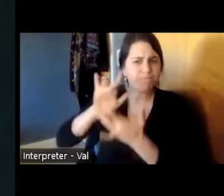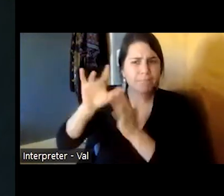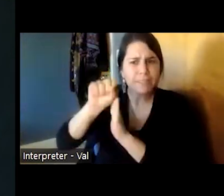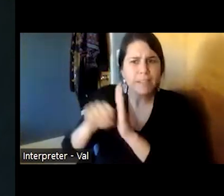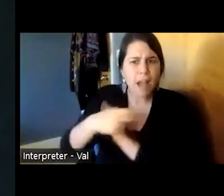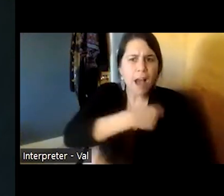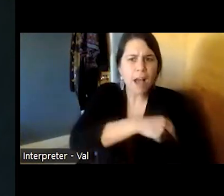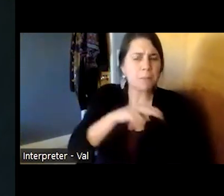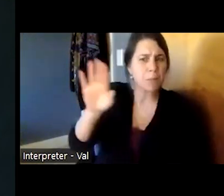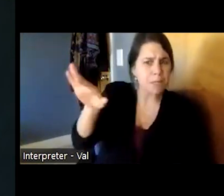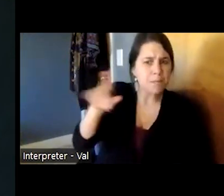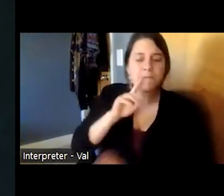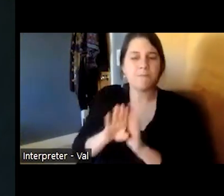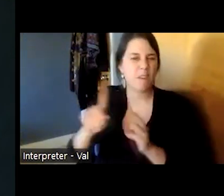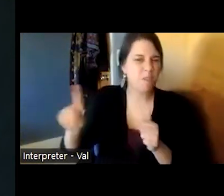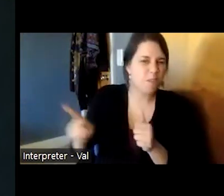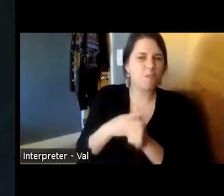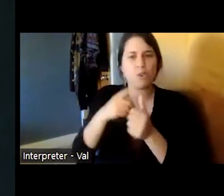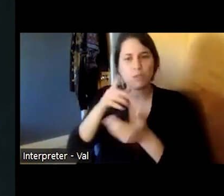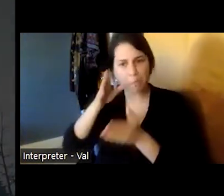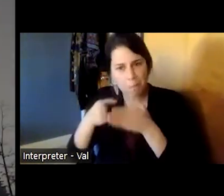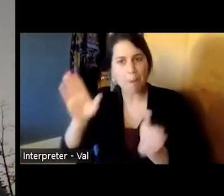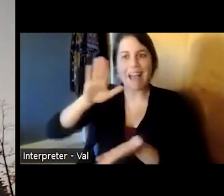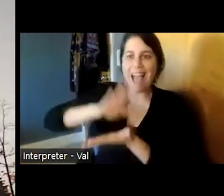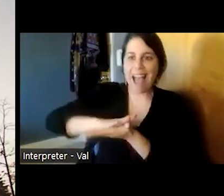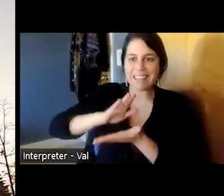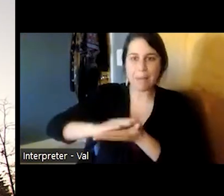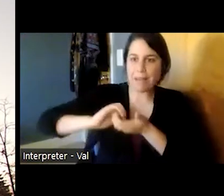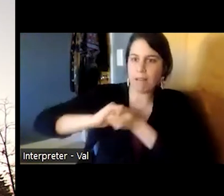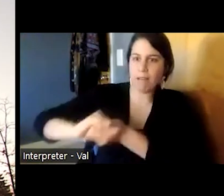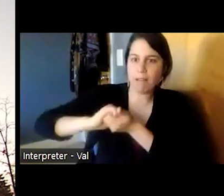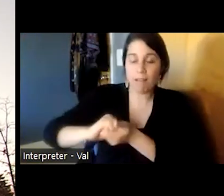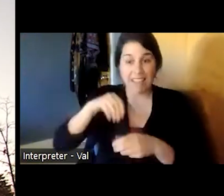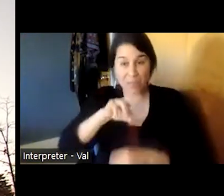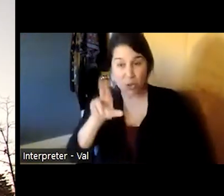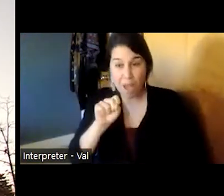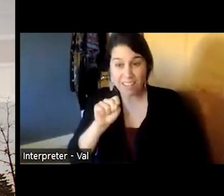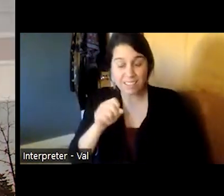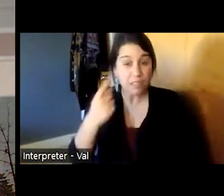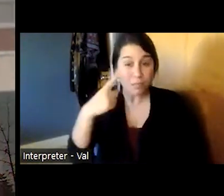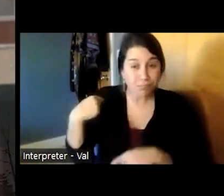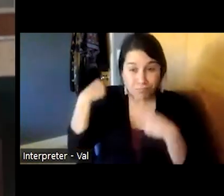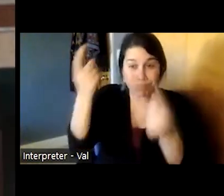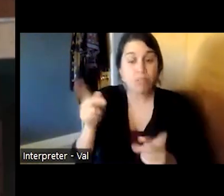public academic liaisons in the country because at the time most people with serious mental illness